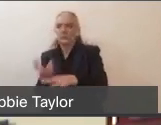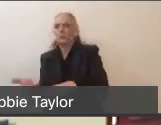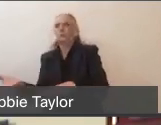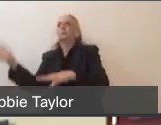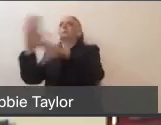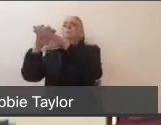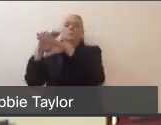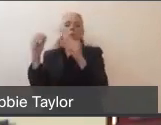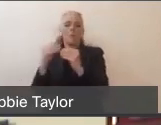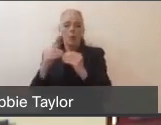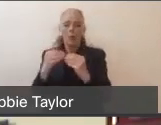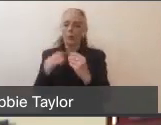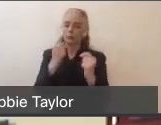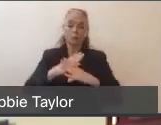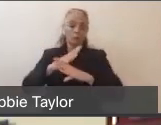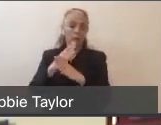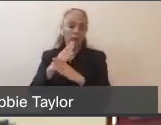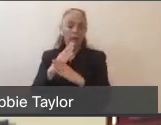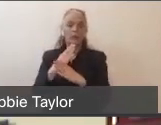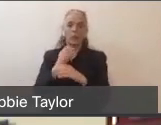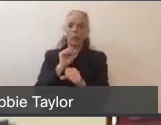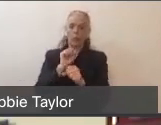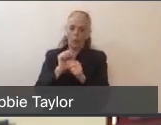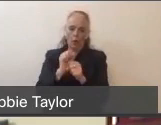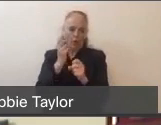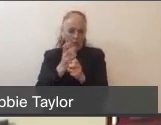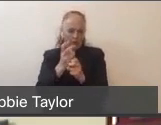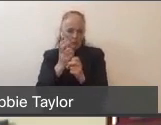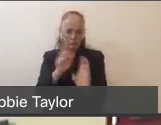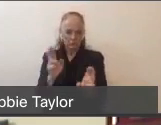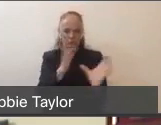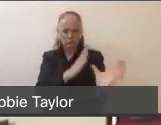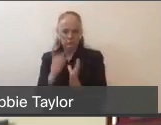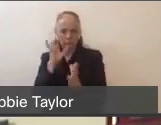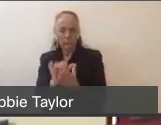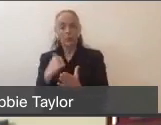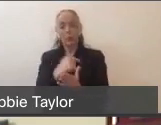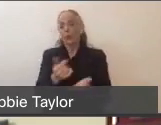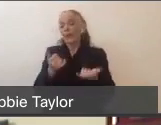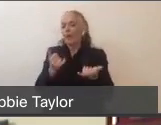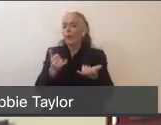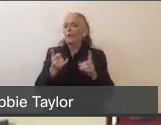has been working very hard on. And what I do want to emphasize now is that we are currently ahead of the surge,